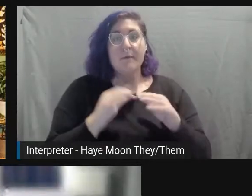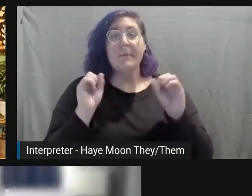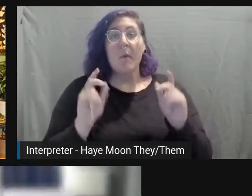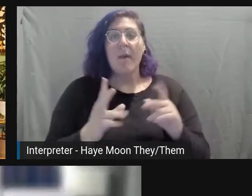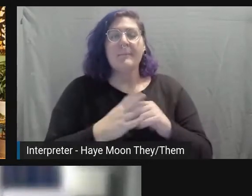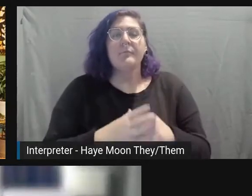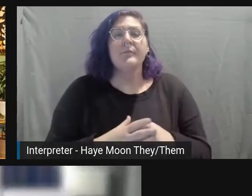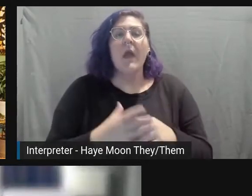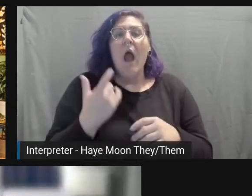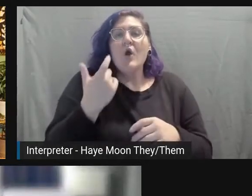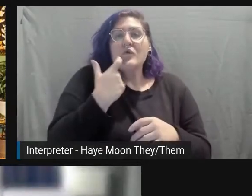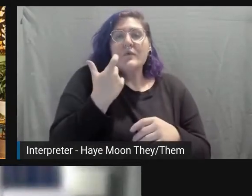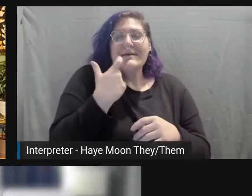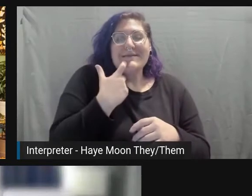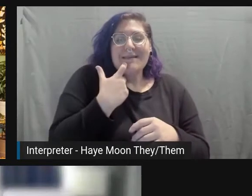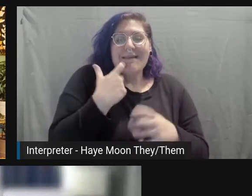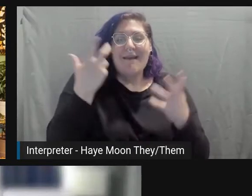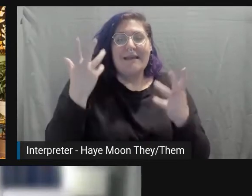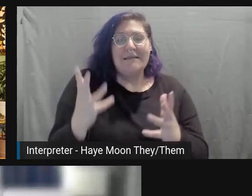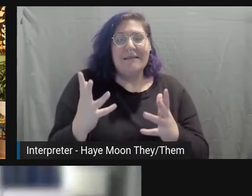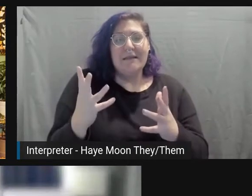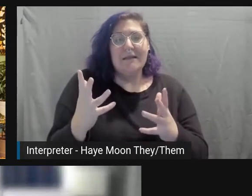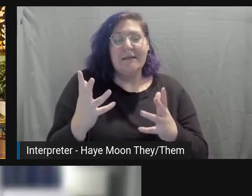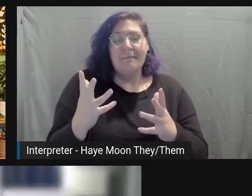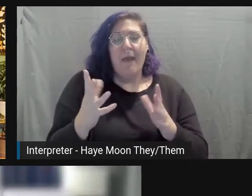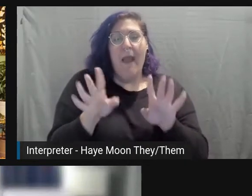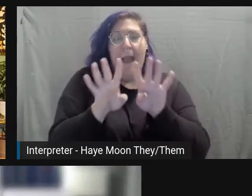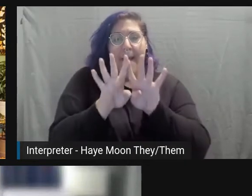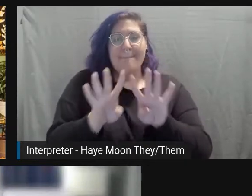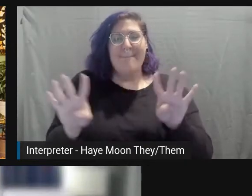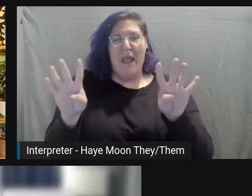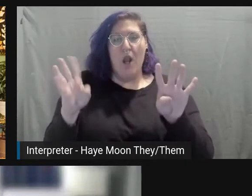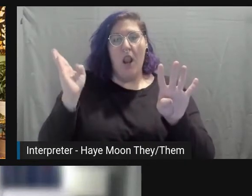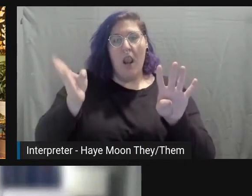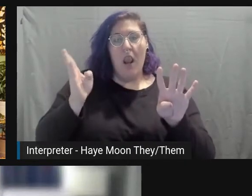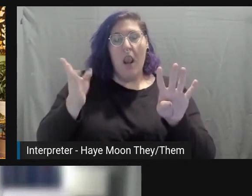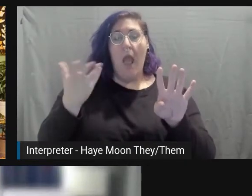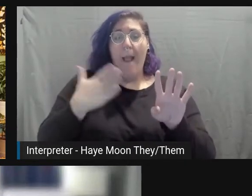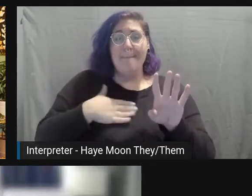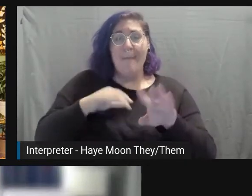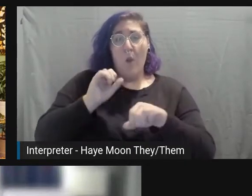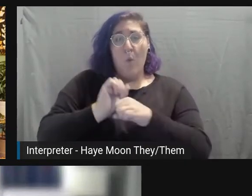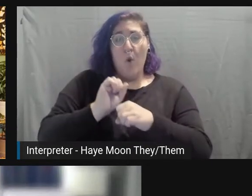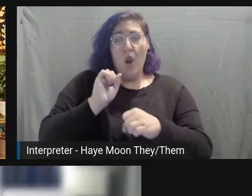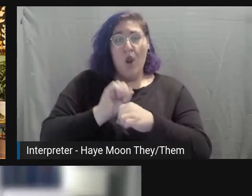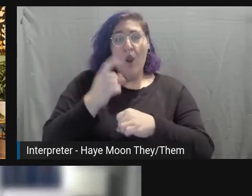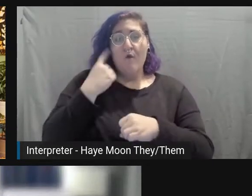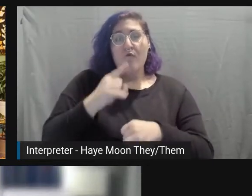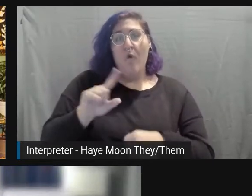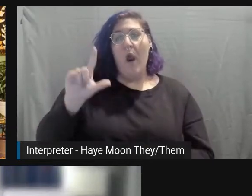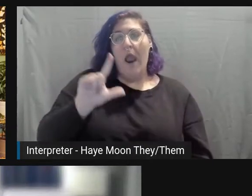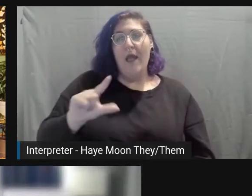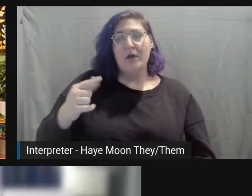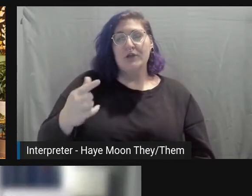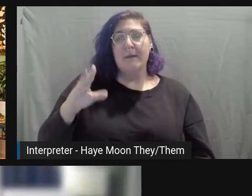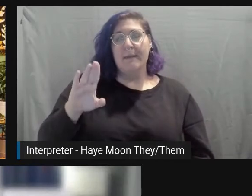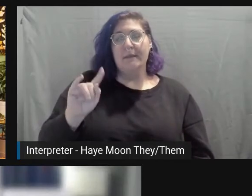I recently did a panel series at my work for our LGBTQ+ employer resource group.